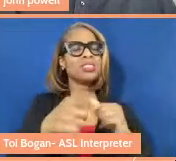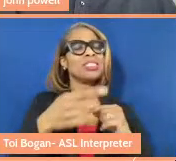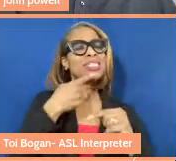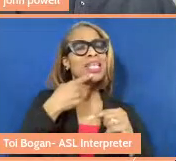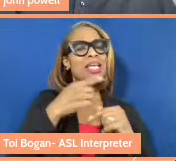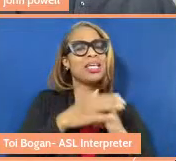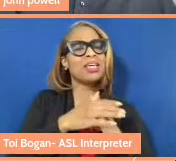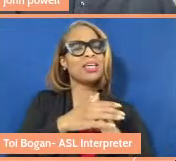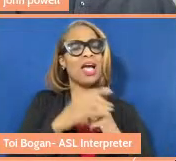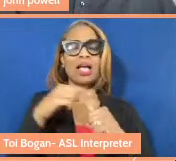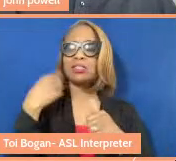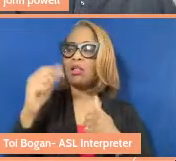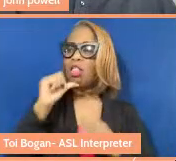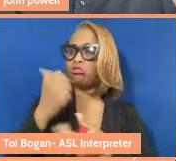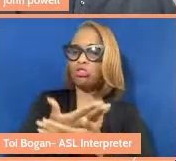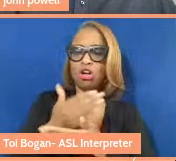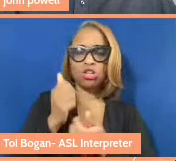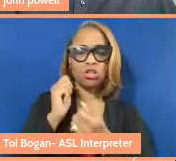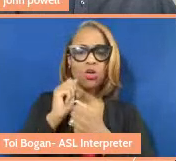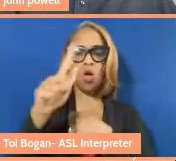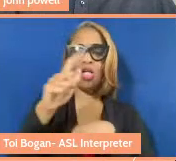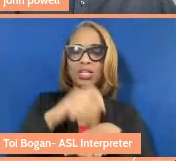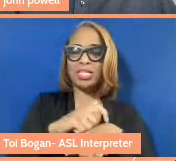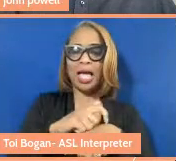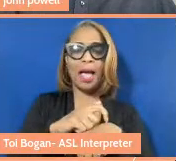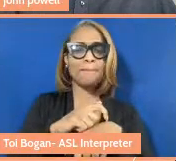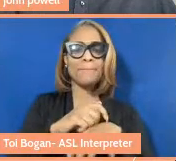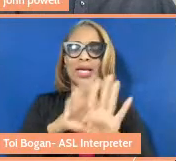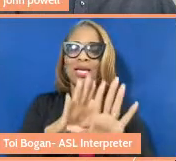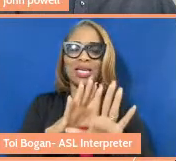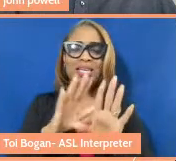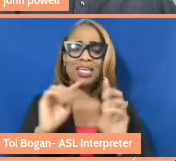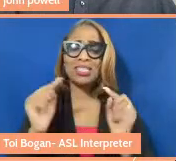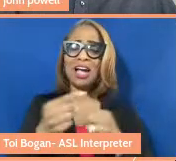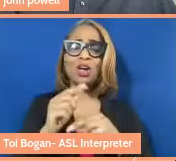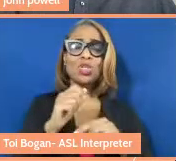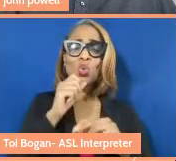"I tell my daughter all the time, and it's harsh, that we don't live for the I, we Live for the we."